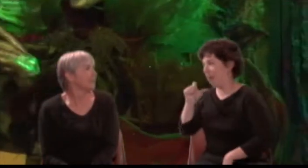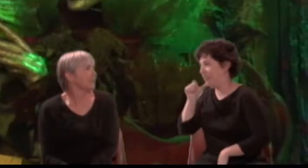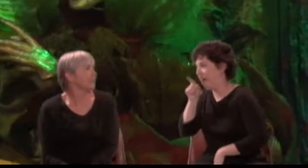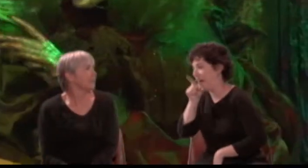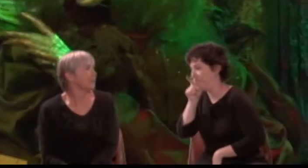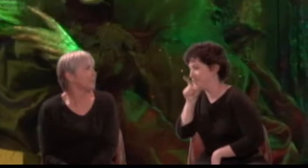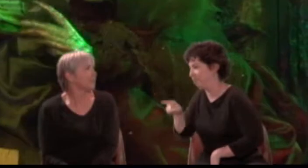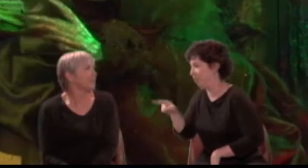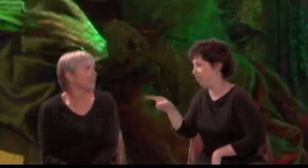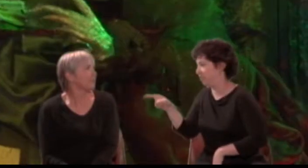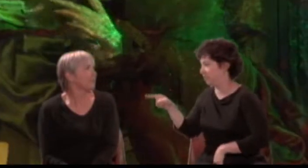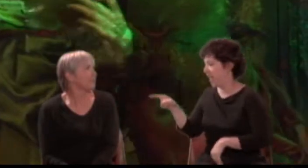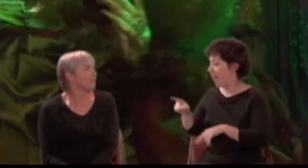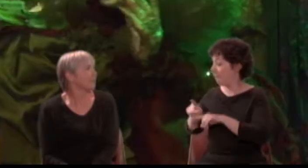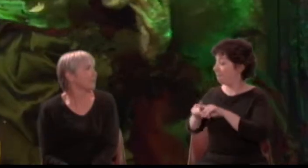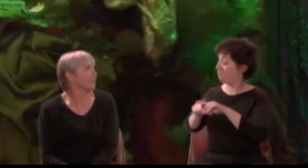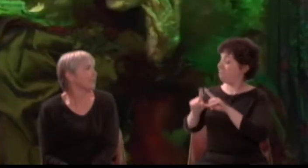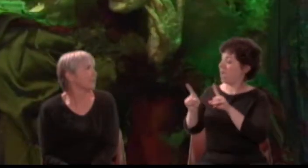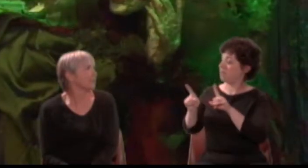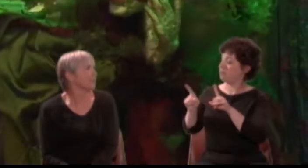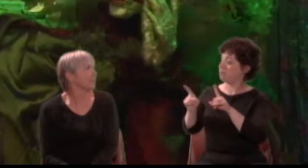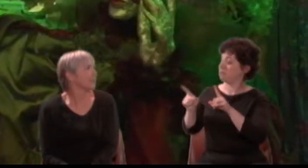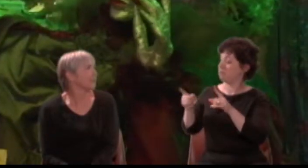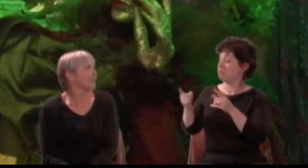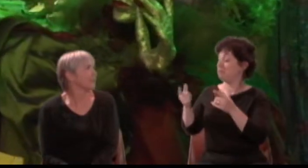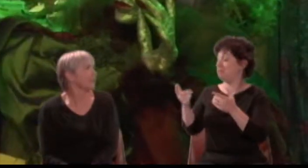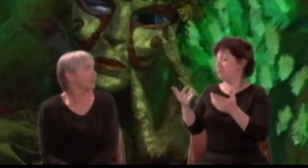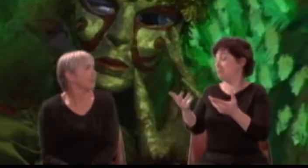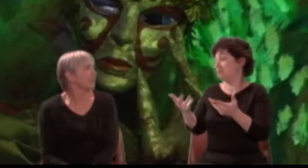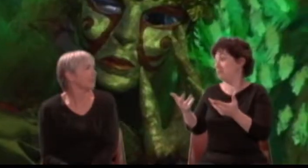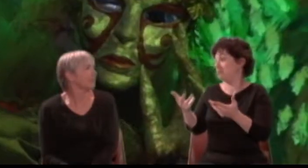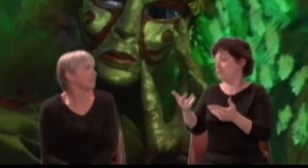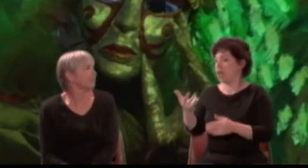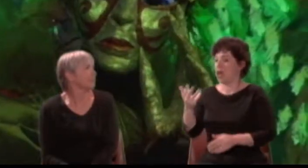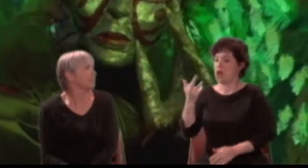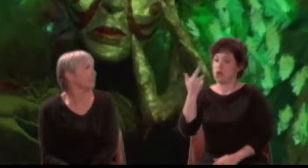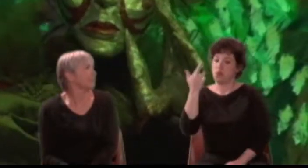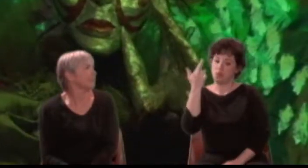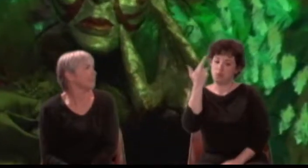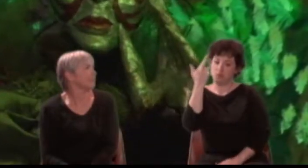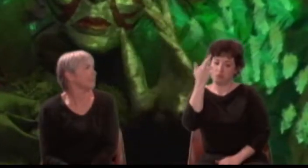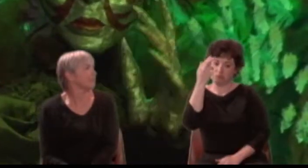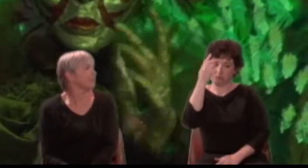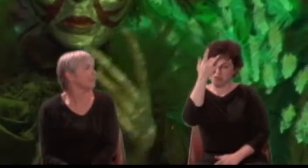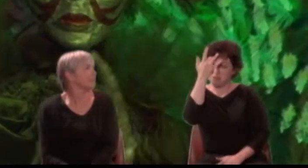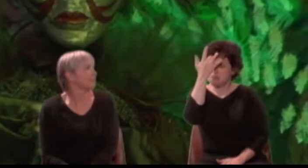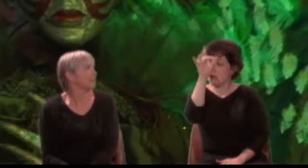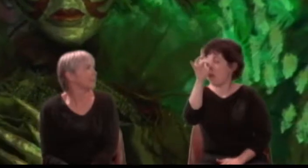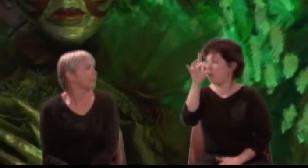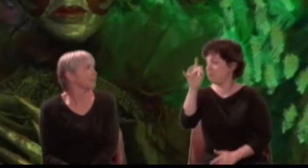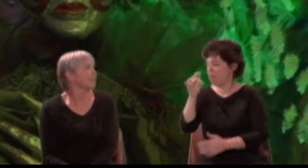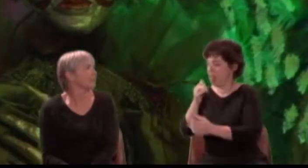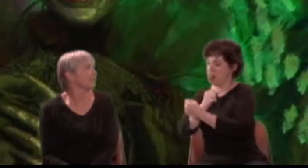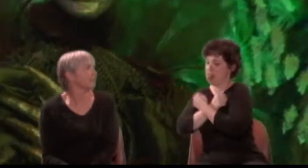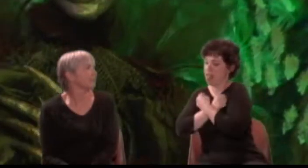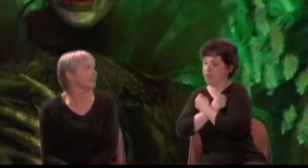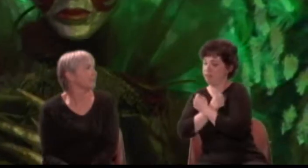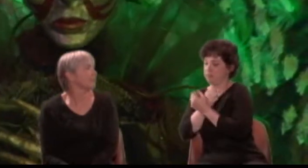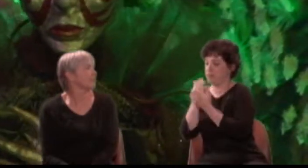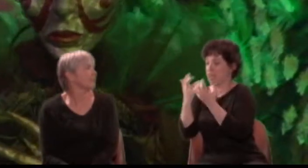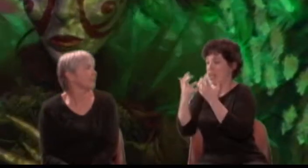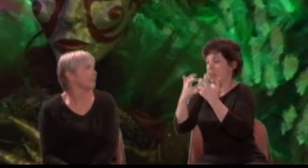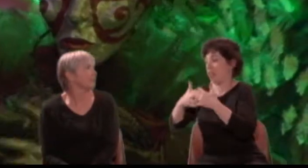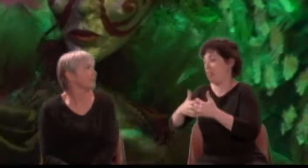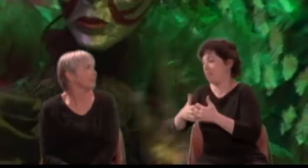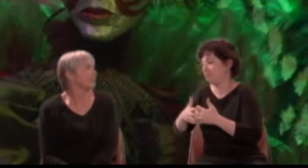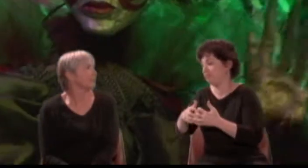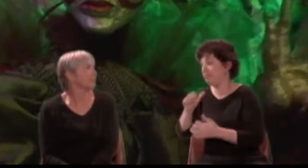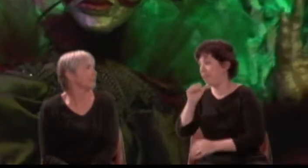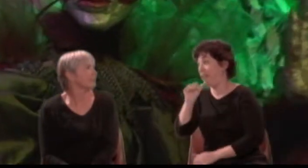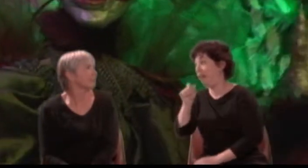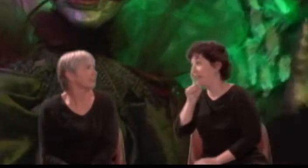And yet, to say the truth, reason and love keep little company together nowadays. {hee-haw}